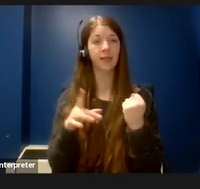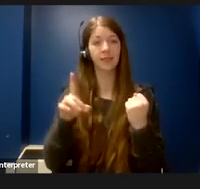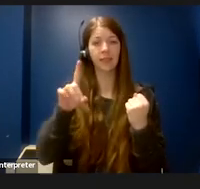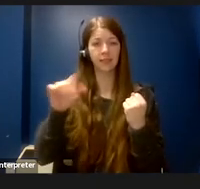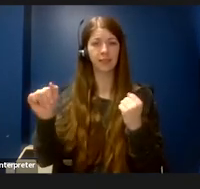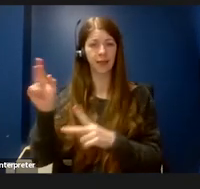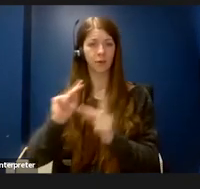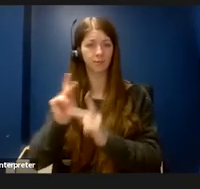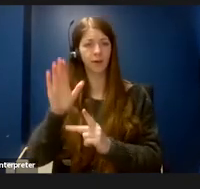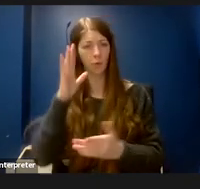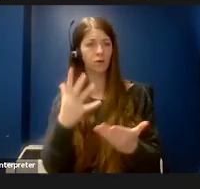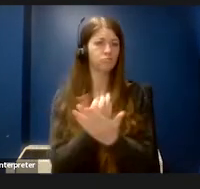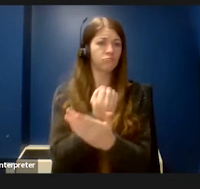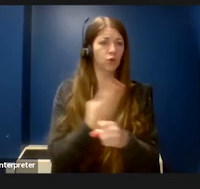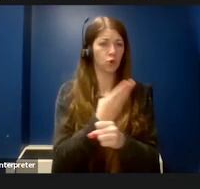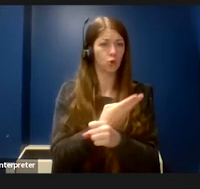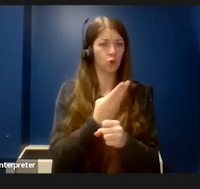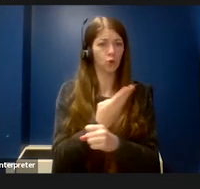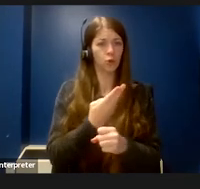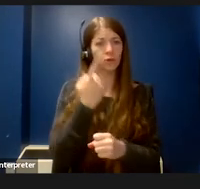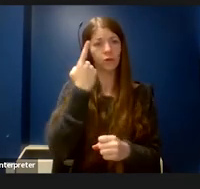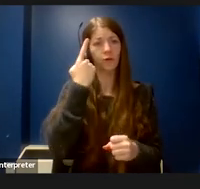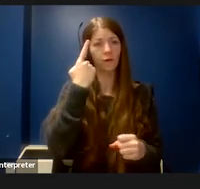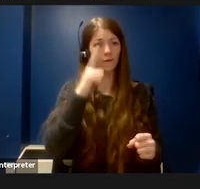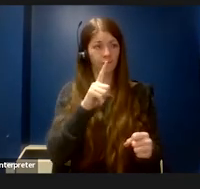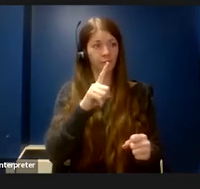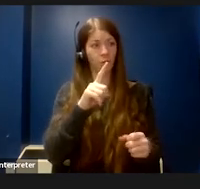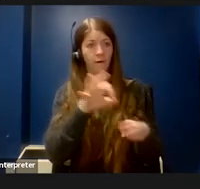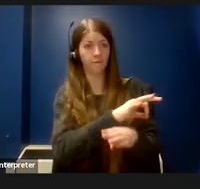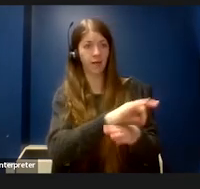to perform functions that are otherwise difficult or impossible to do.